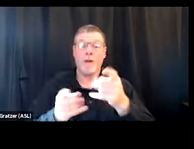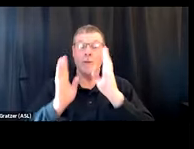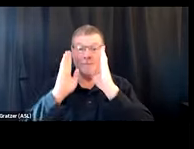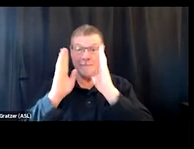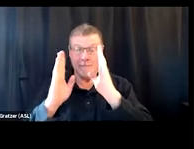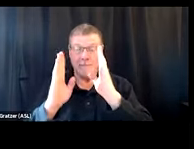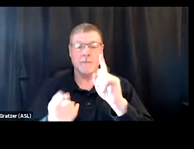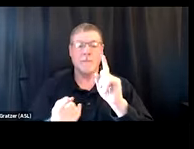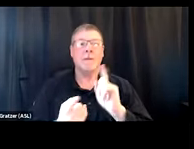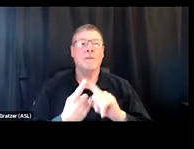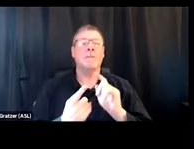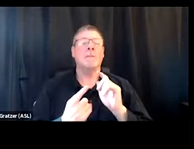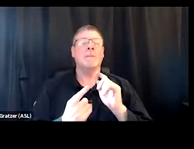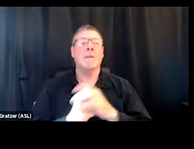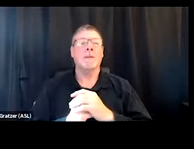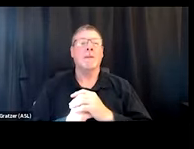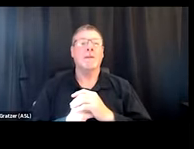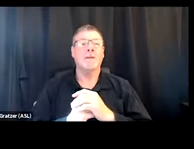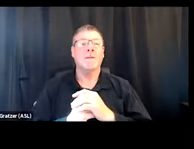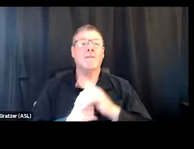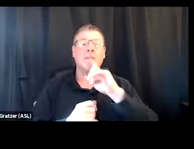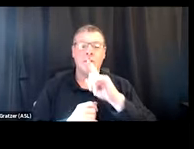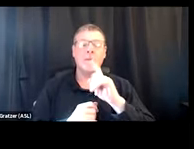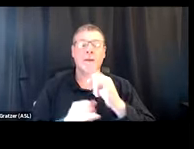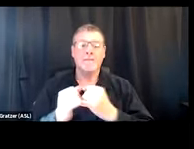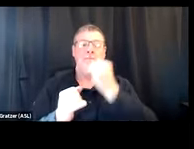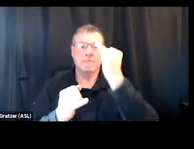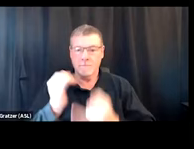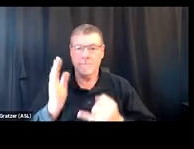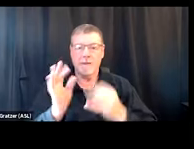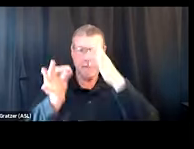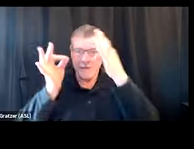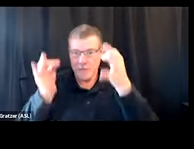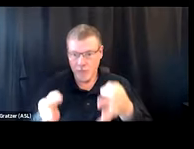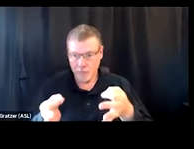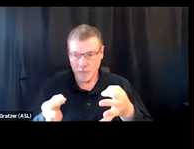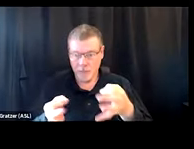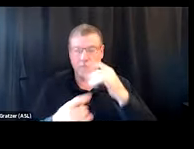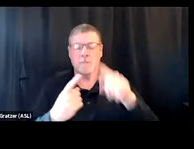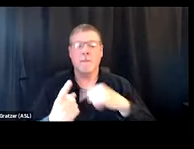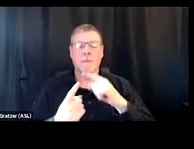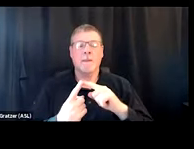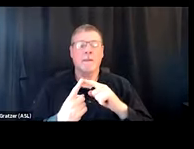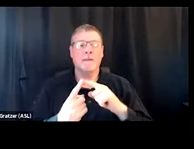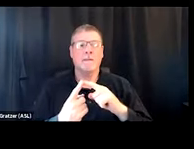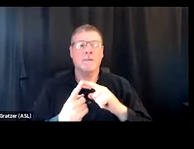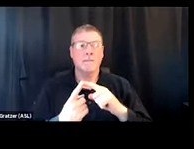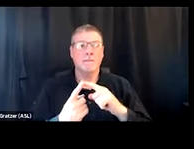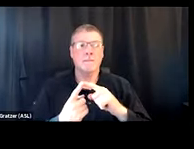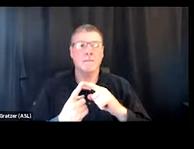that there has been a final ruling about the relaxed guidelines